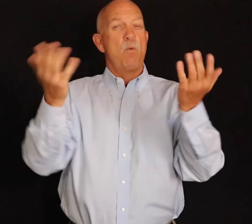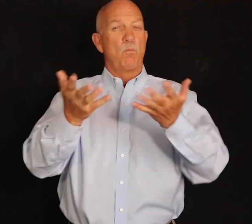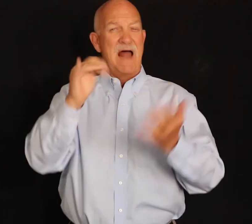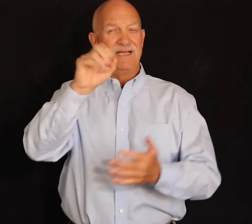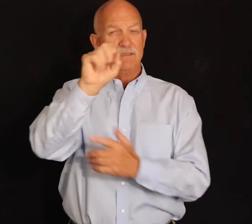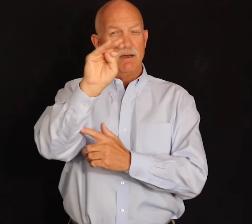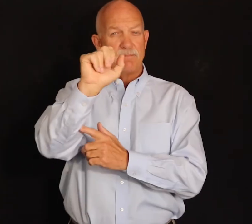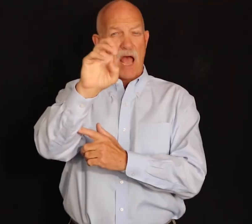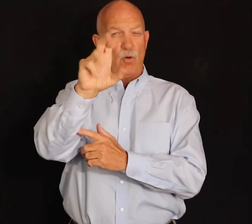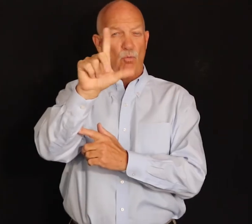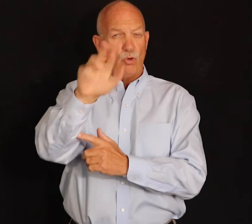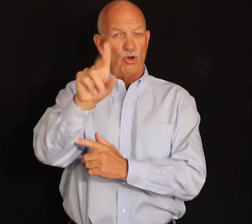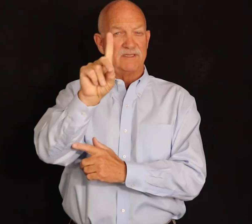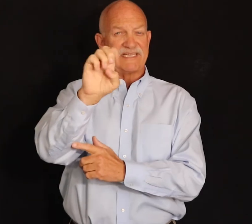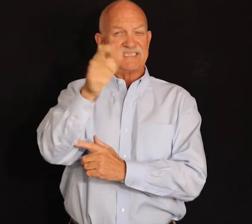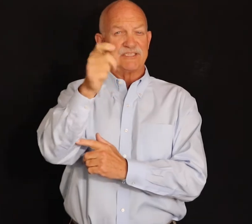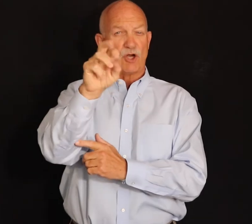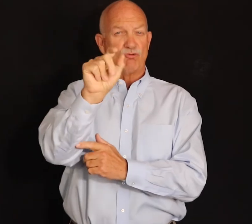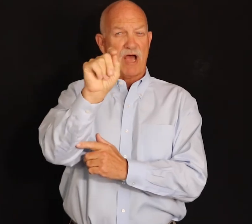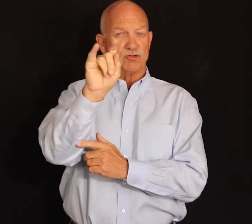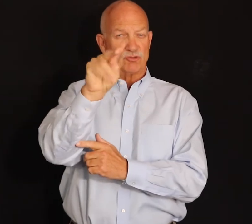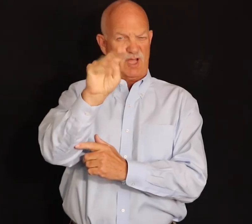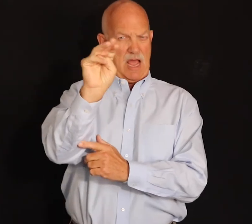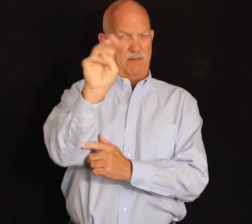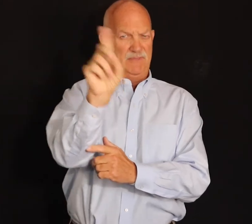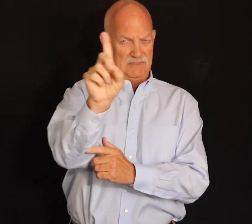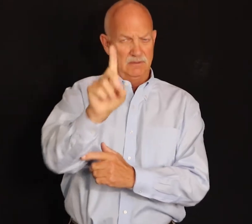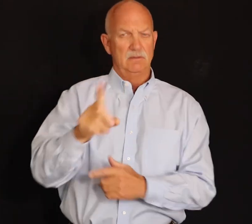What is macular degeneration (MD)?